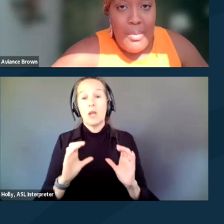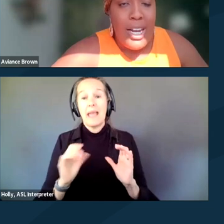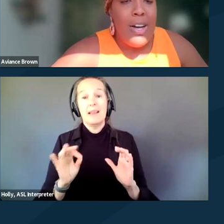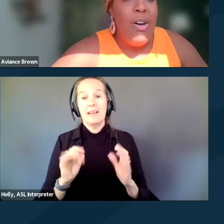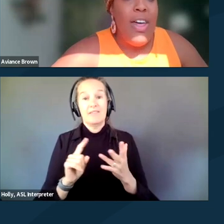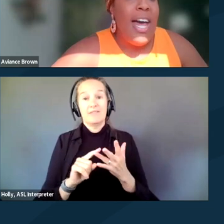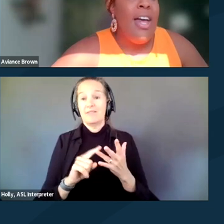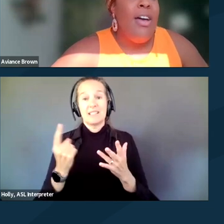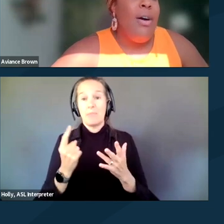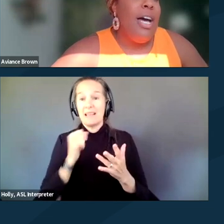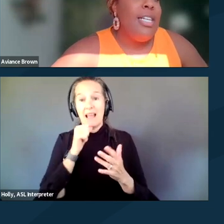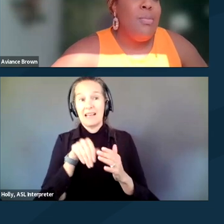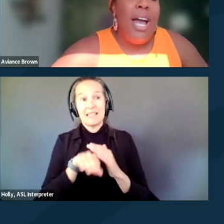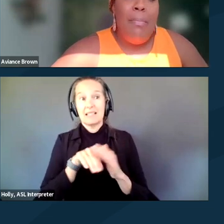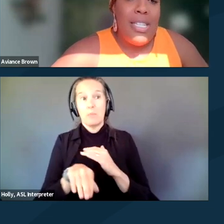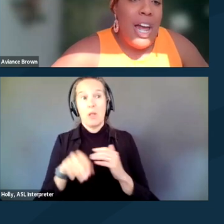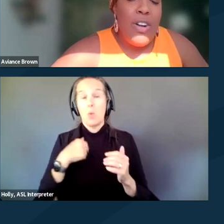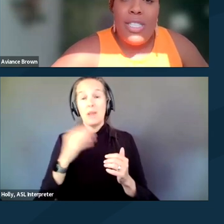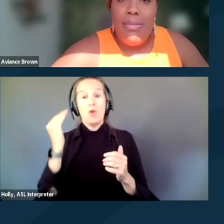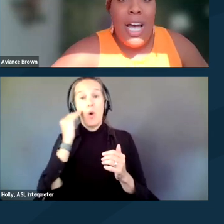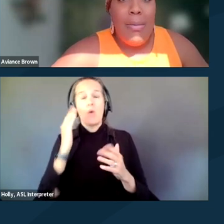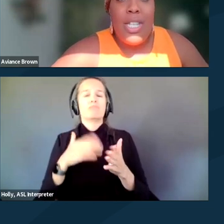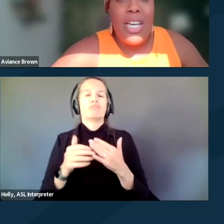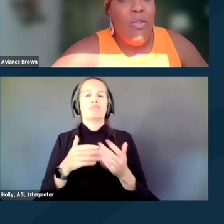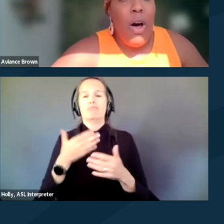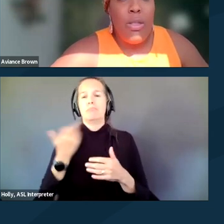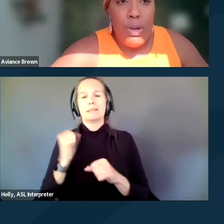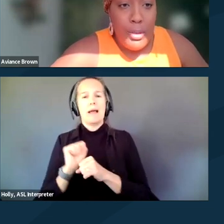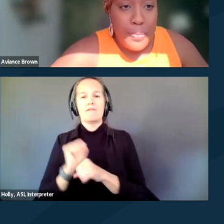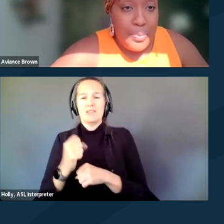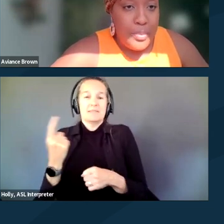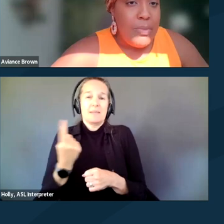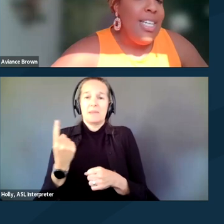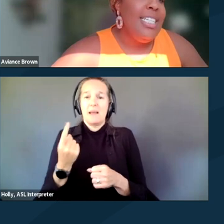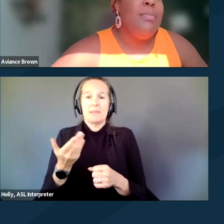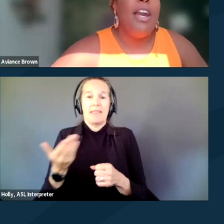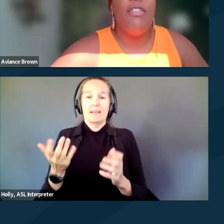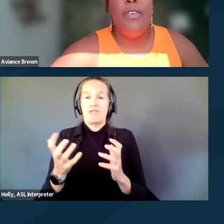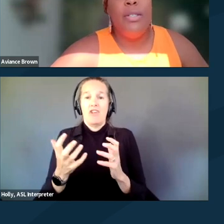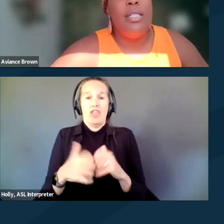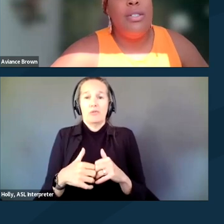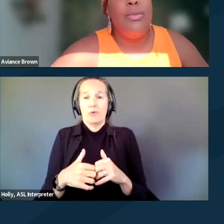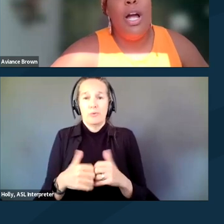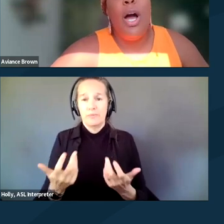We know that despite best effort, sometimes things fall through. It's better for folks to know